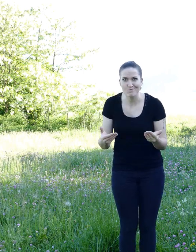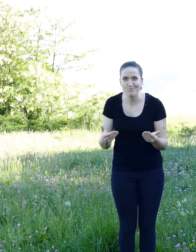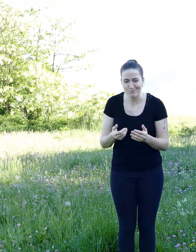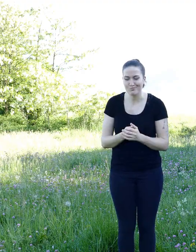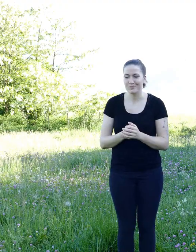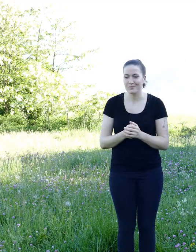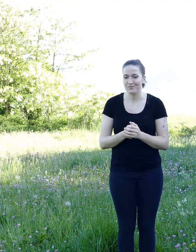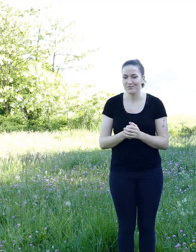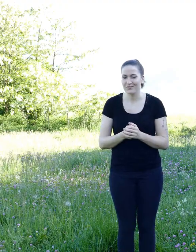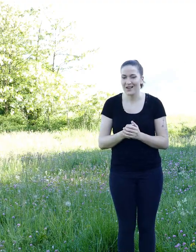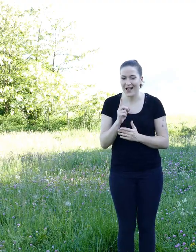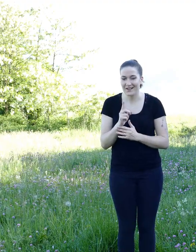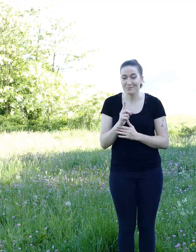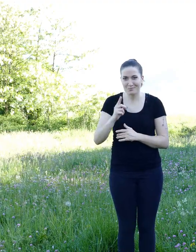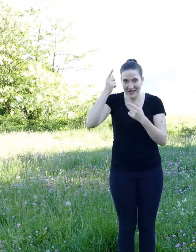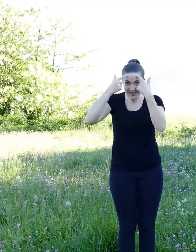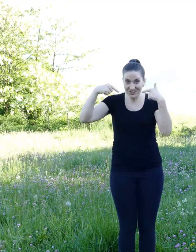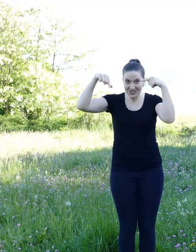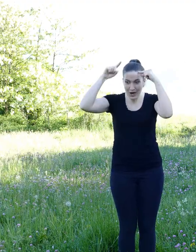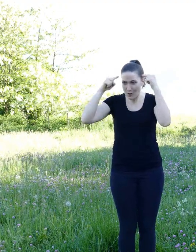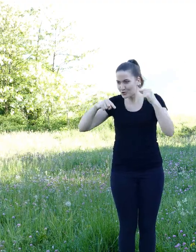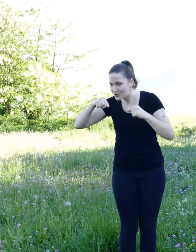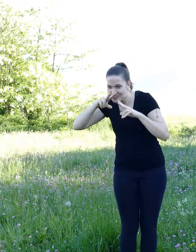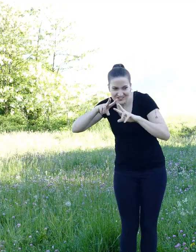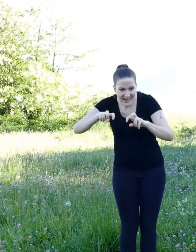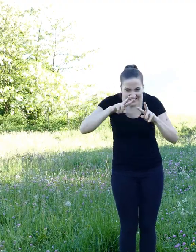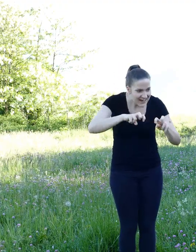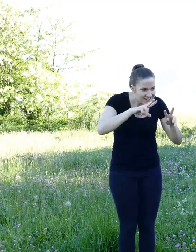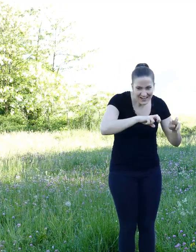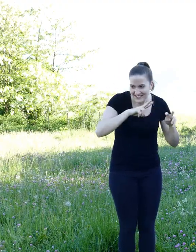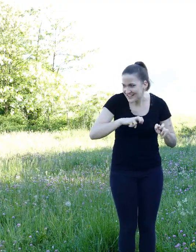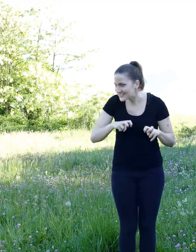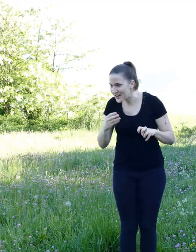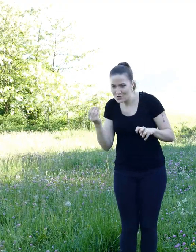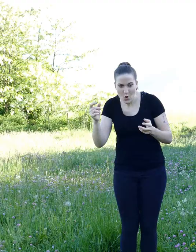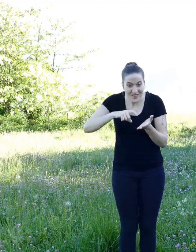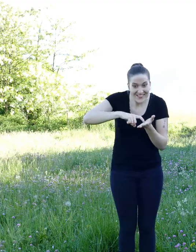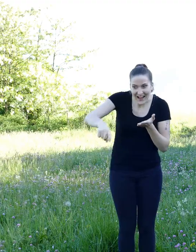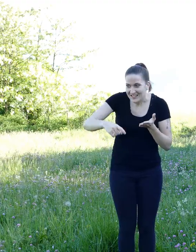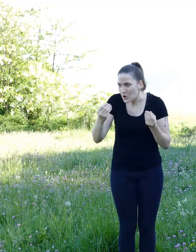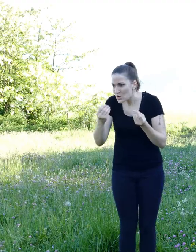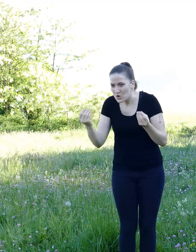Diabou decided to search for other clues, but didn't find anything.